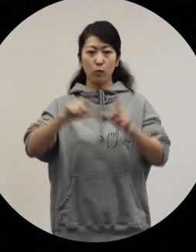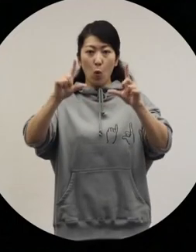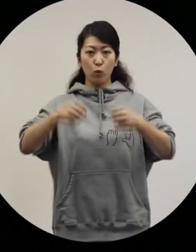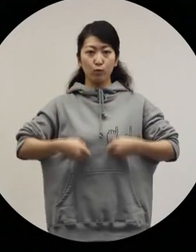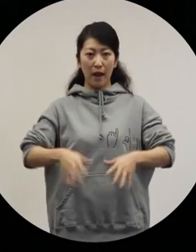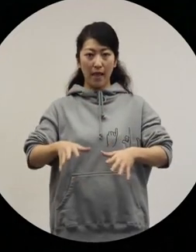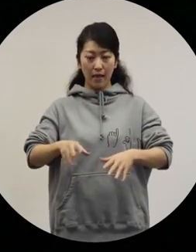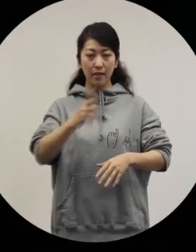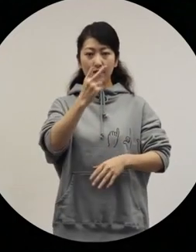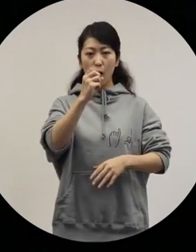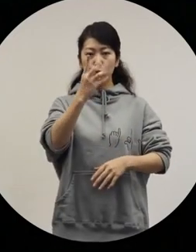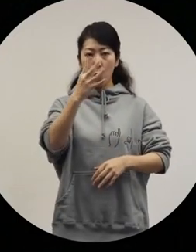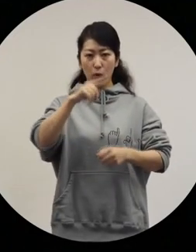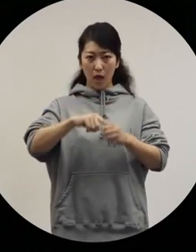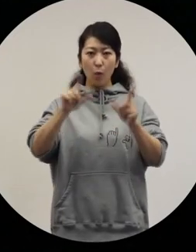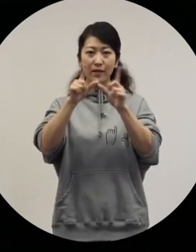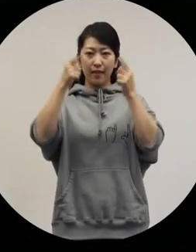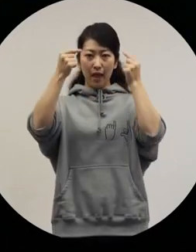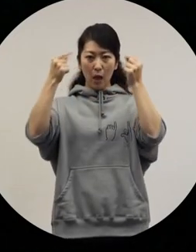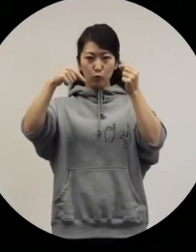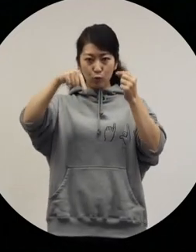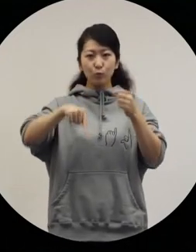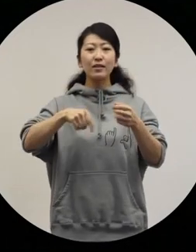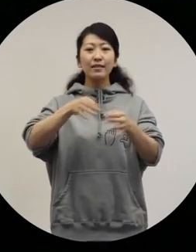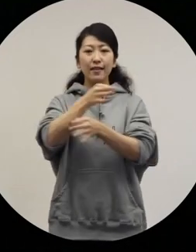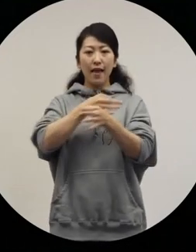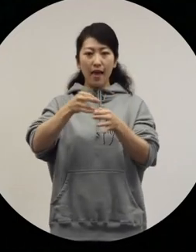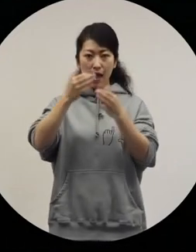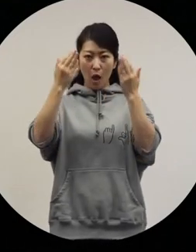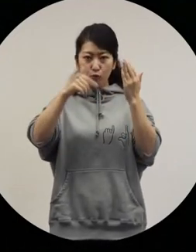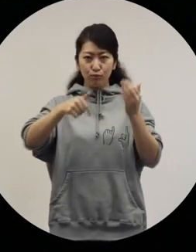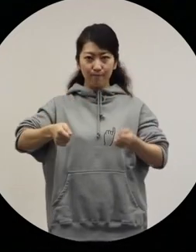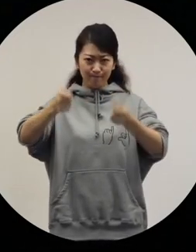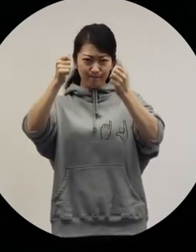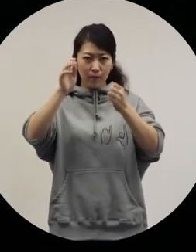from the School of Political Science and Economics at Waseda University